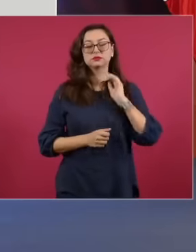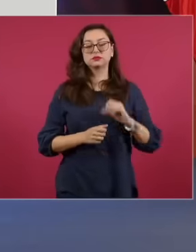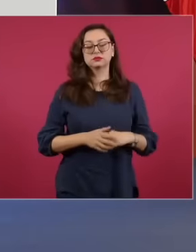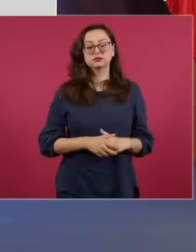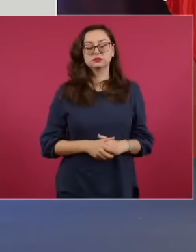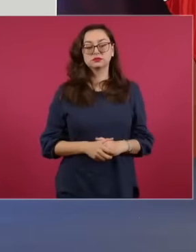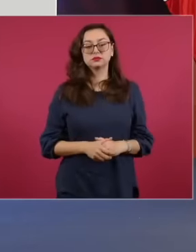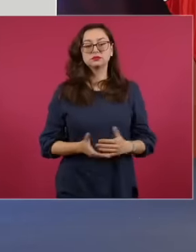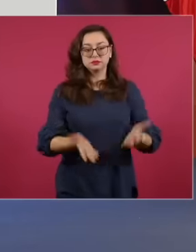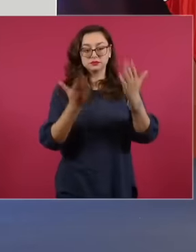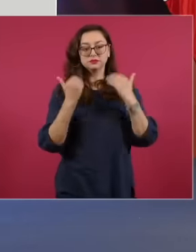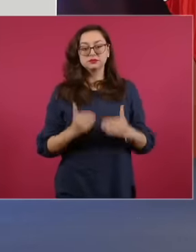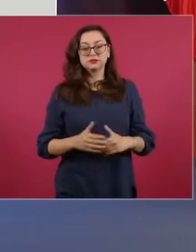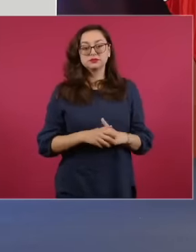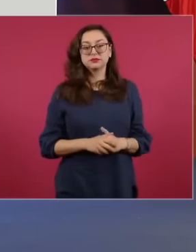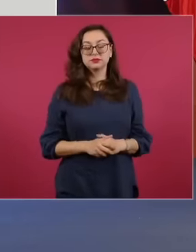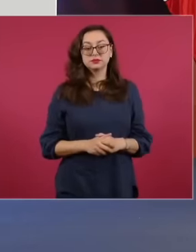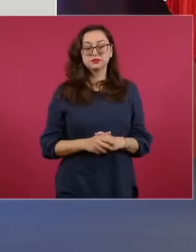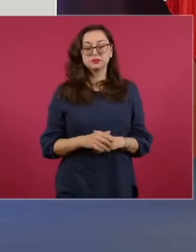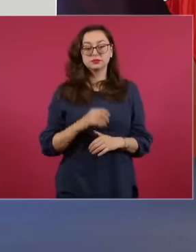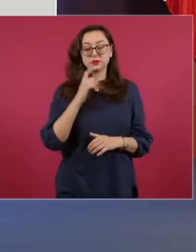forward until there